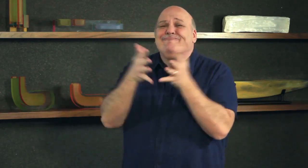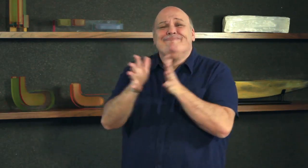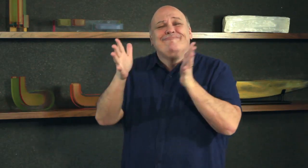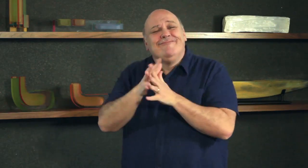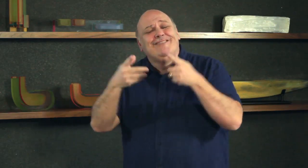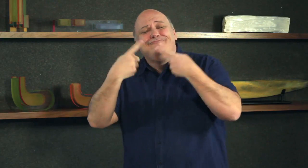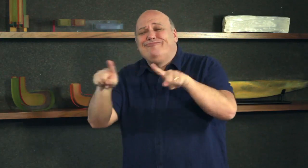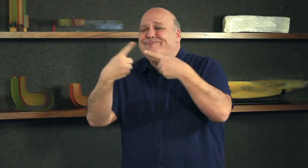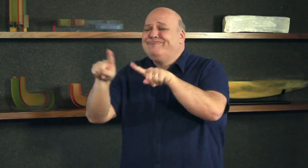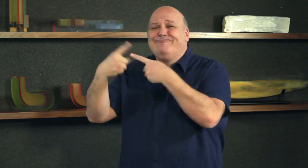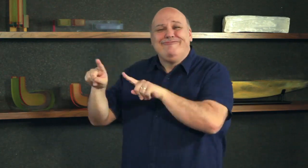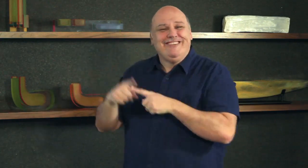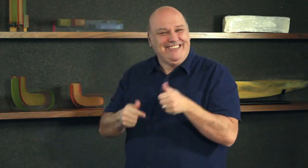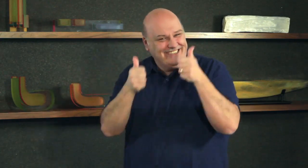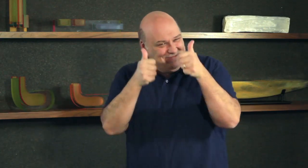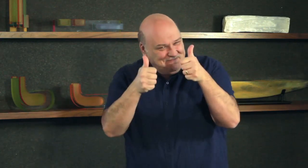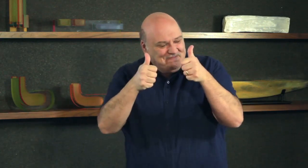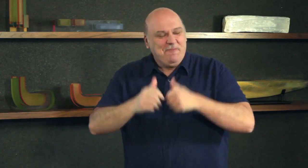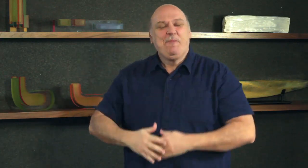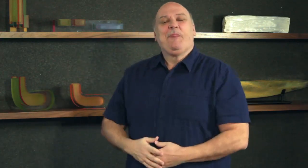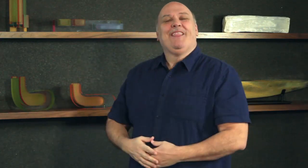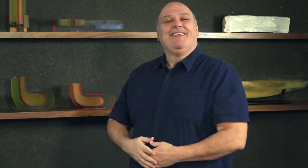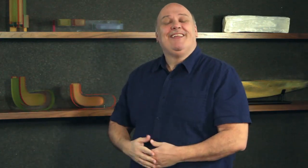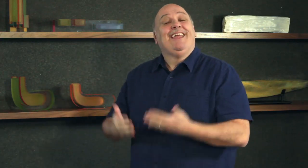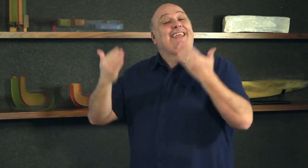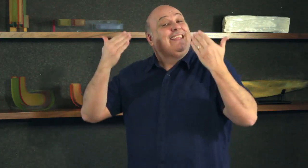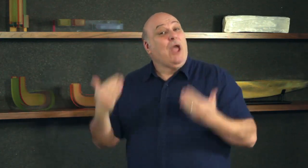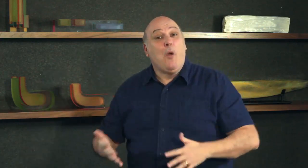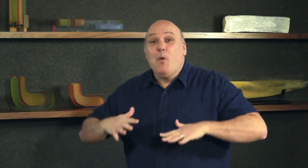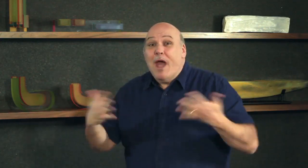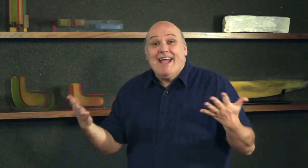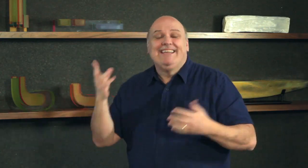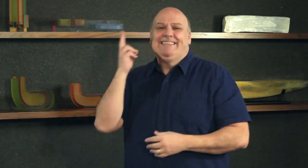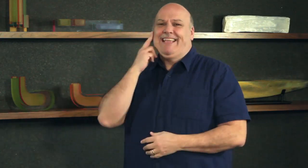what’s been happening in Deaf Entertainment. Thank you,